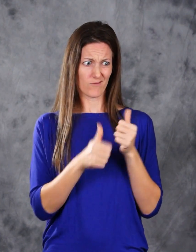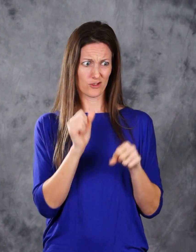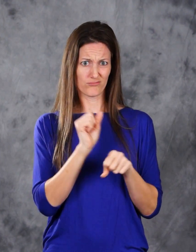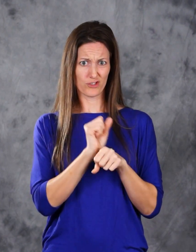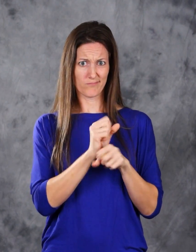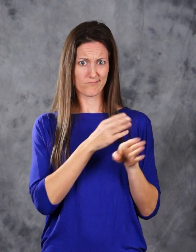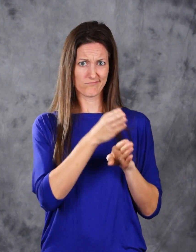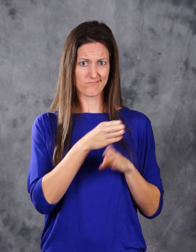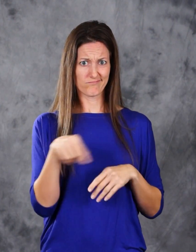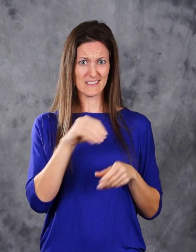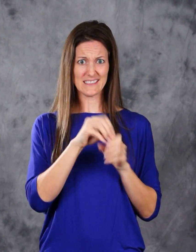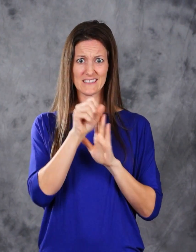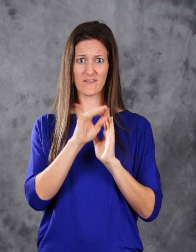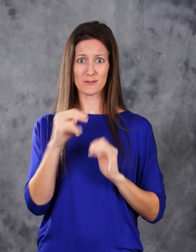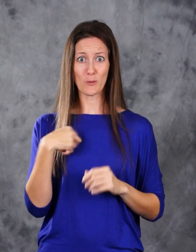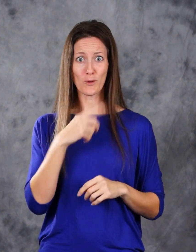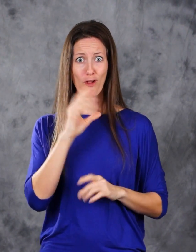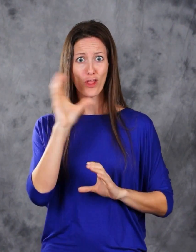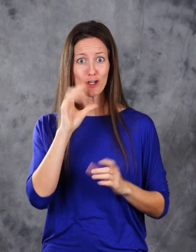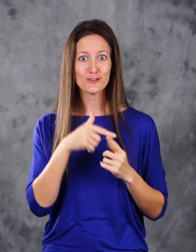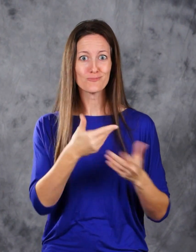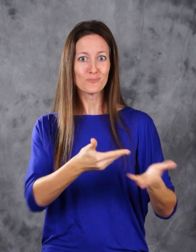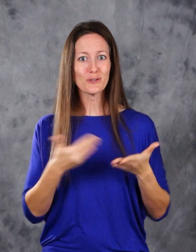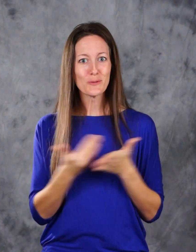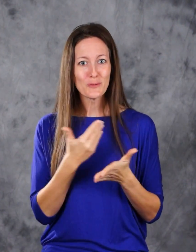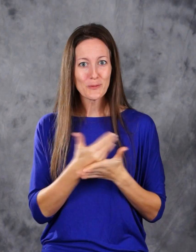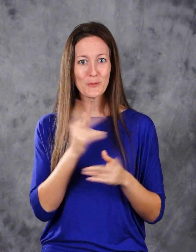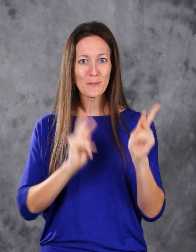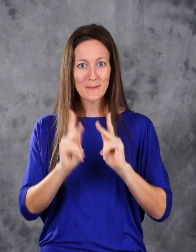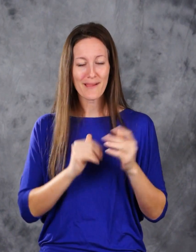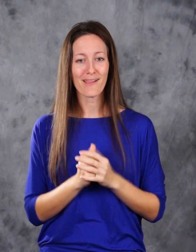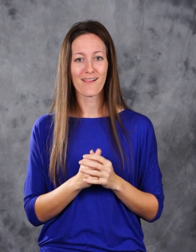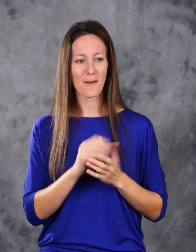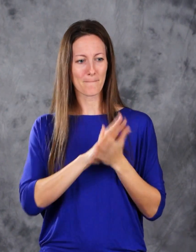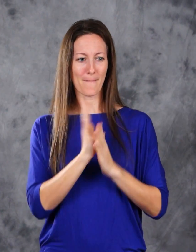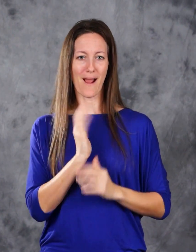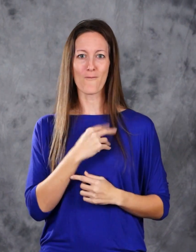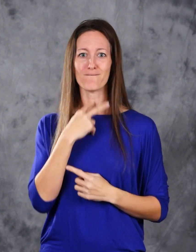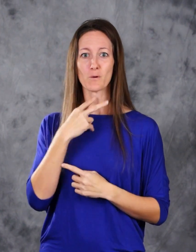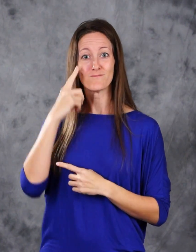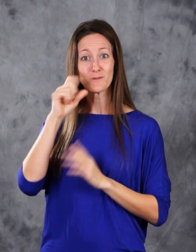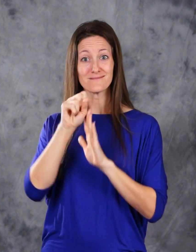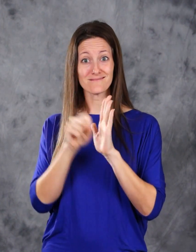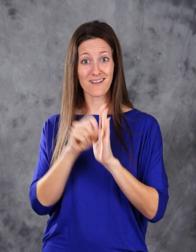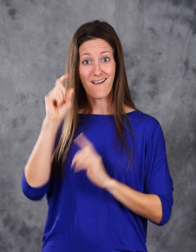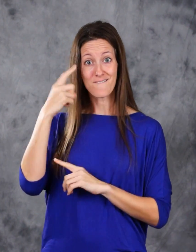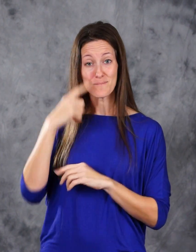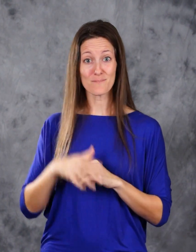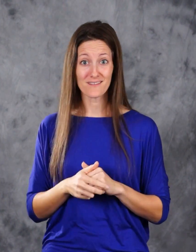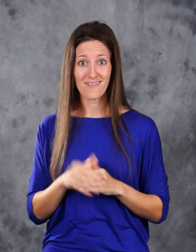in nearly every corner of the state, we are looking to bring new voices into state government.